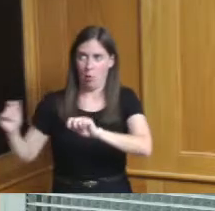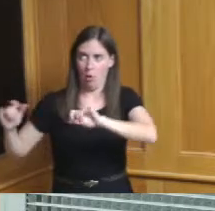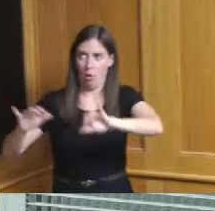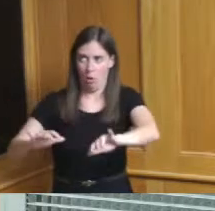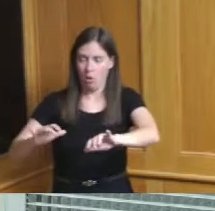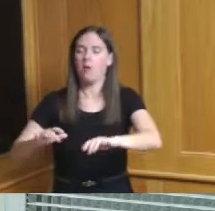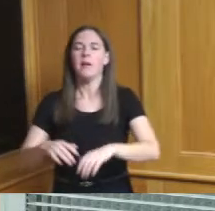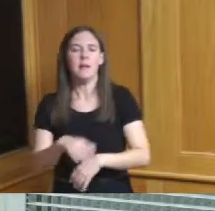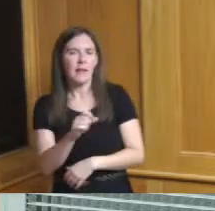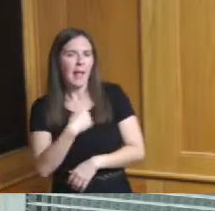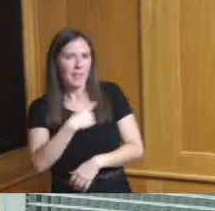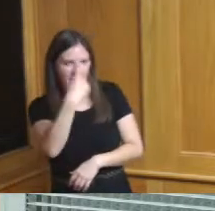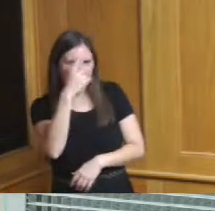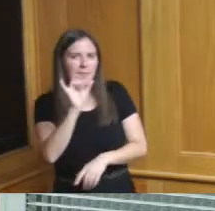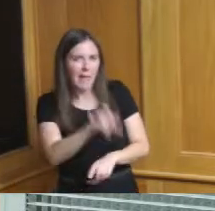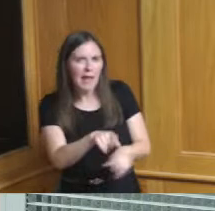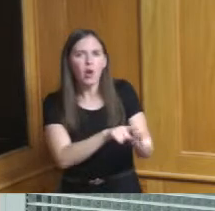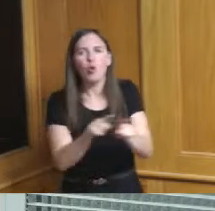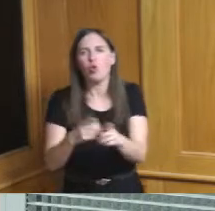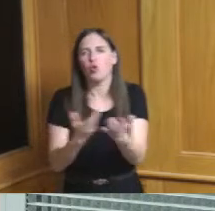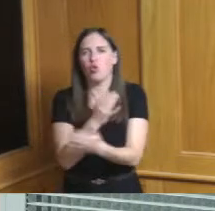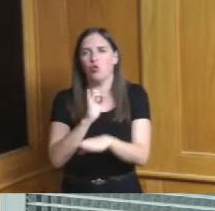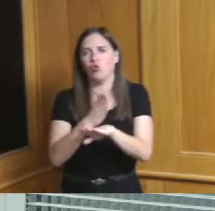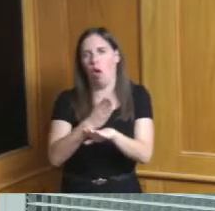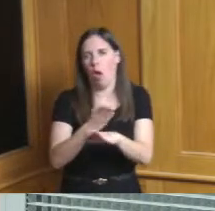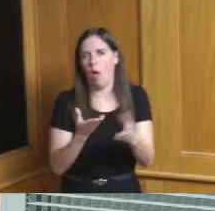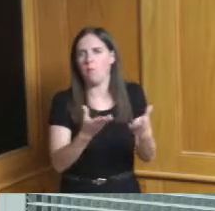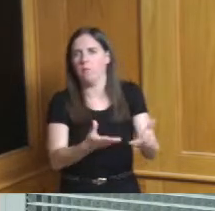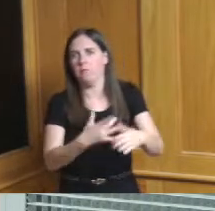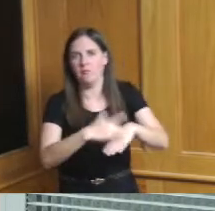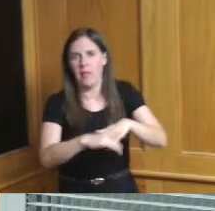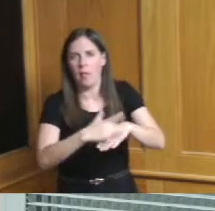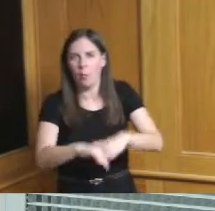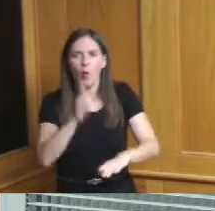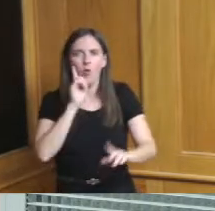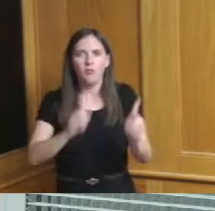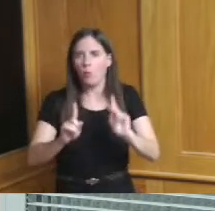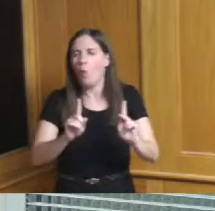that we've put in place we've been able to put in some job creation targets with our existing